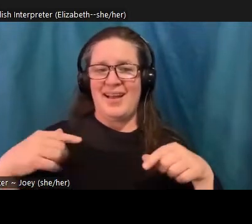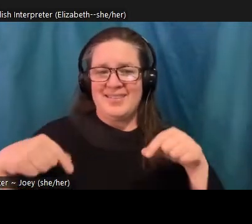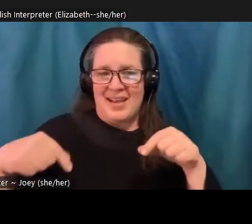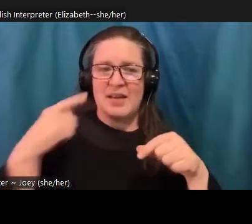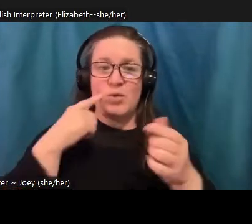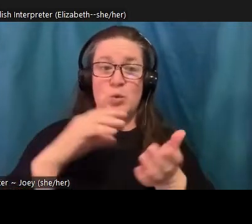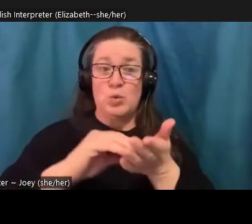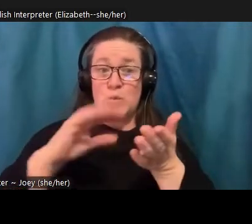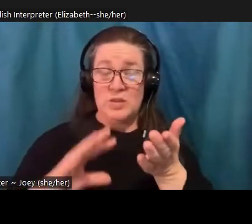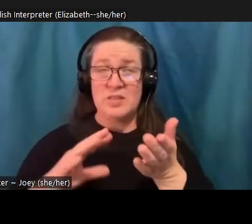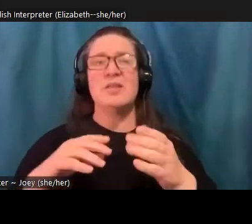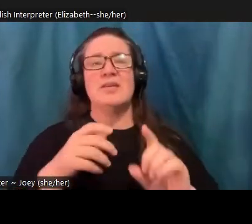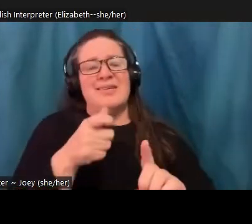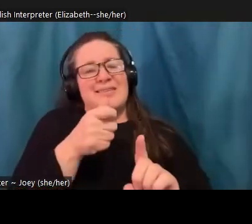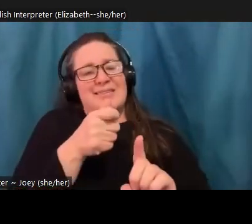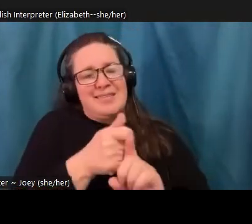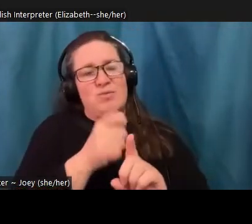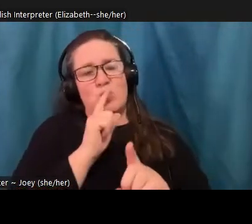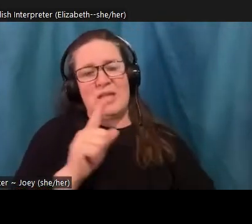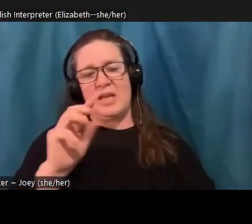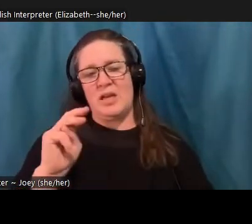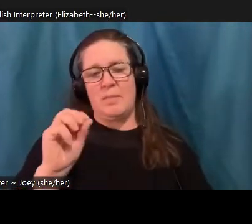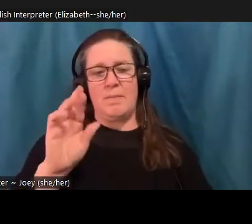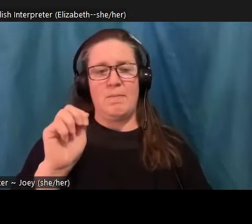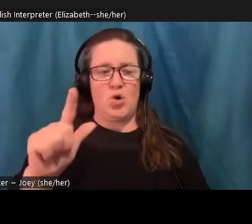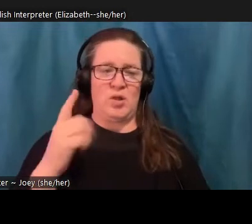reject any framing that suggests that eco anxiety is a